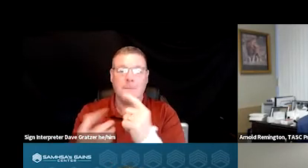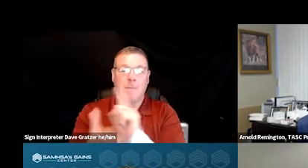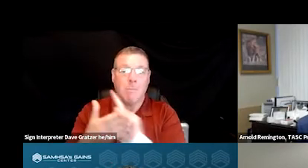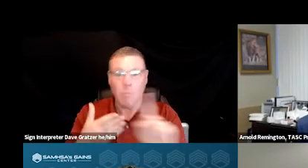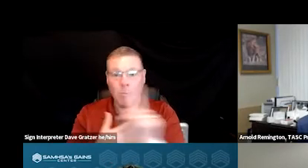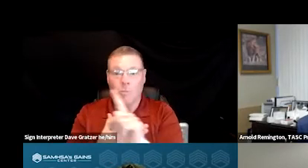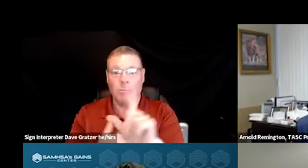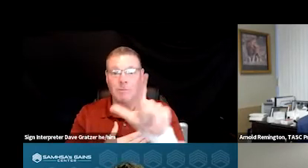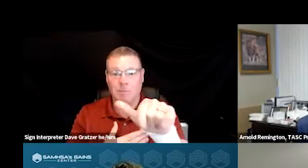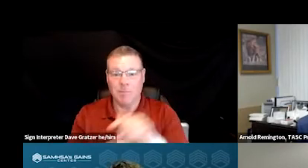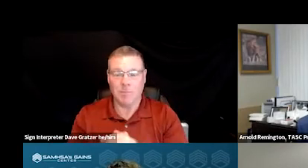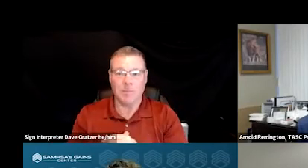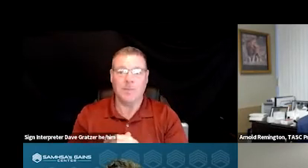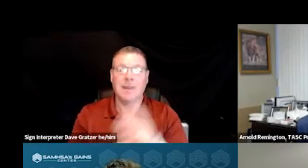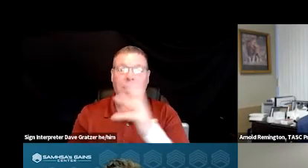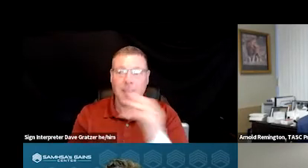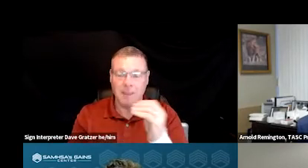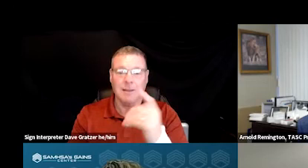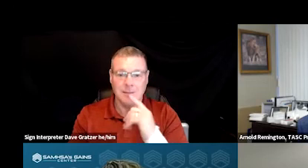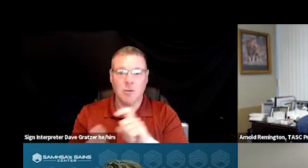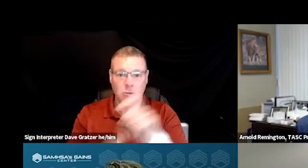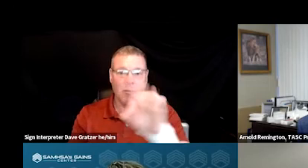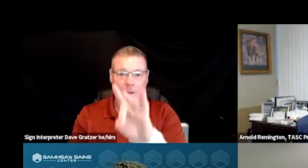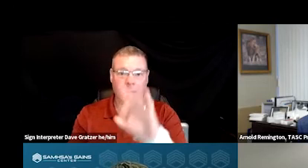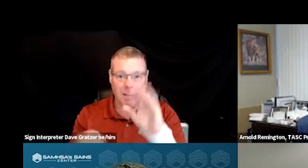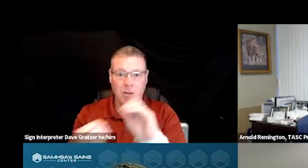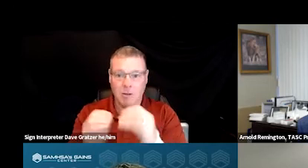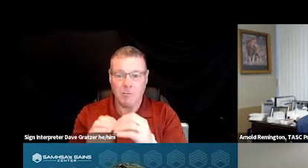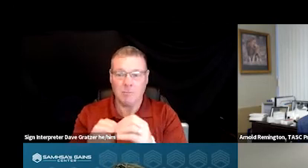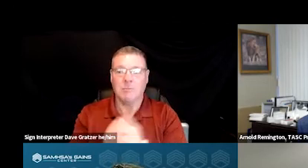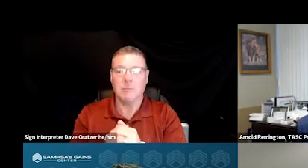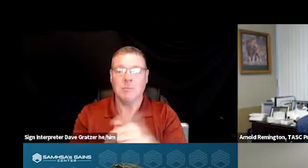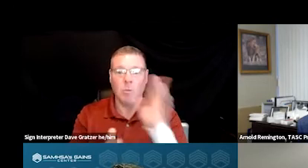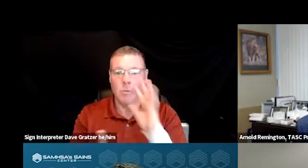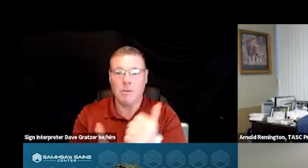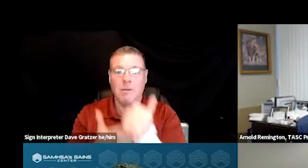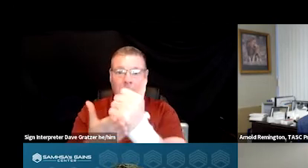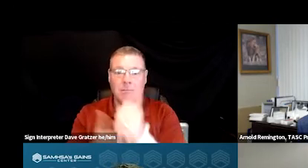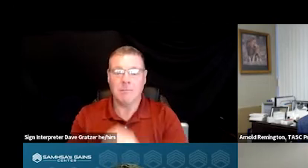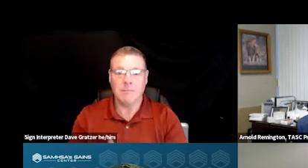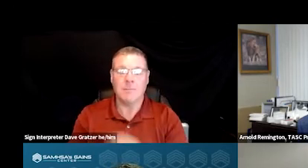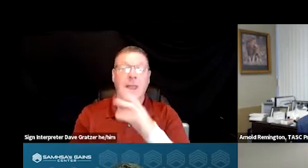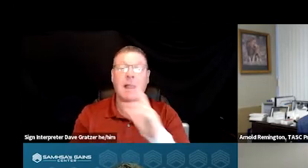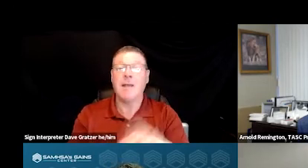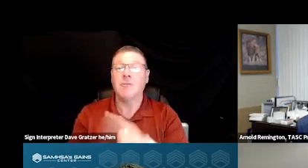and we would say, call this 800 number. They will help you. And of course, what did we hear?